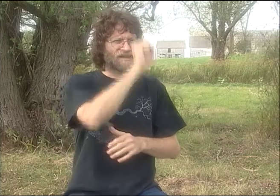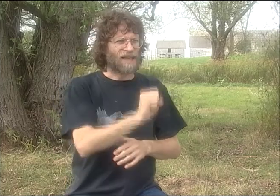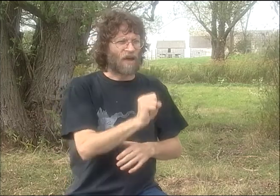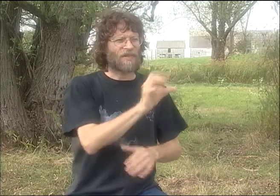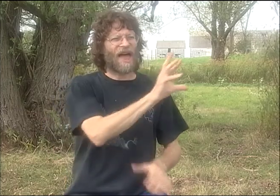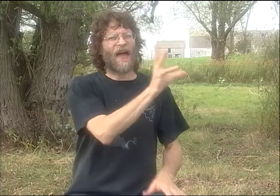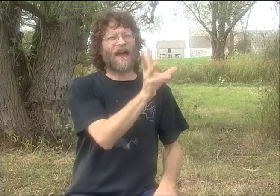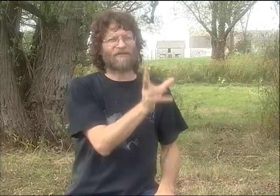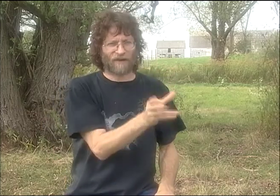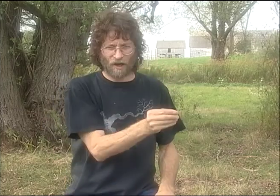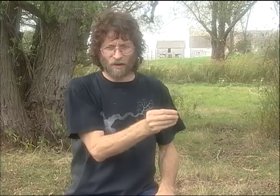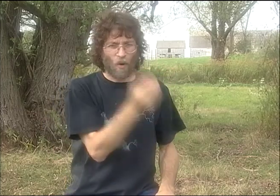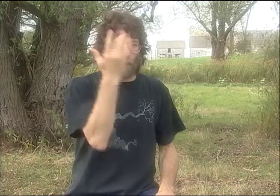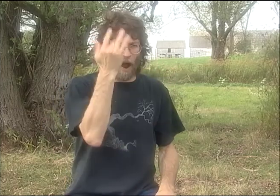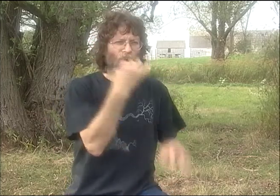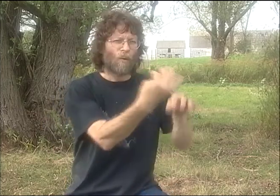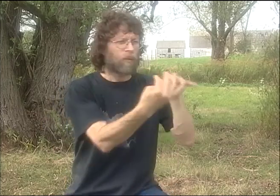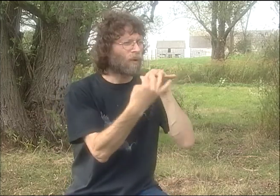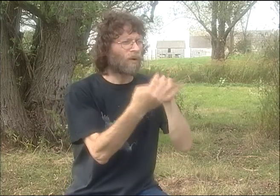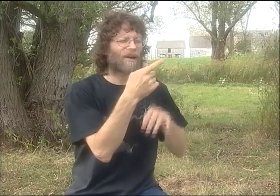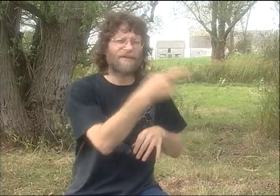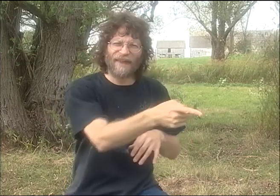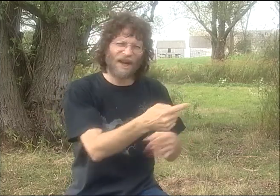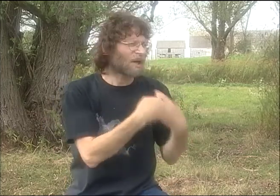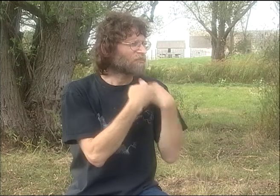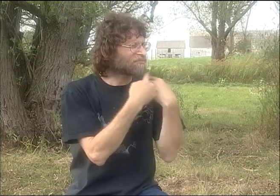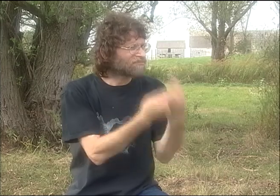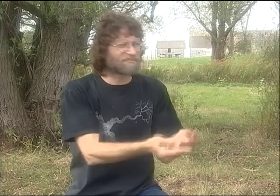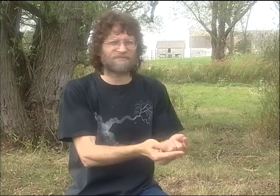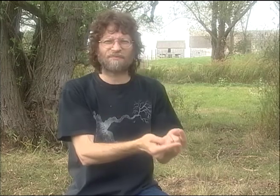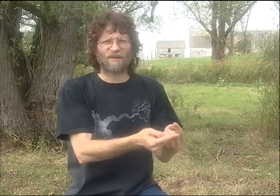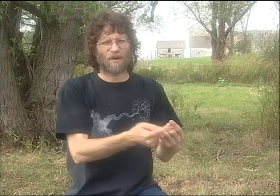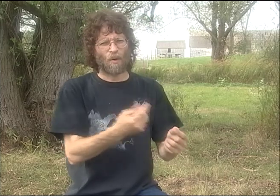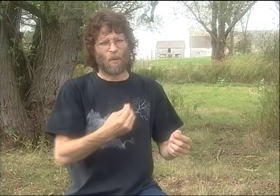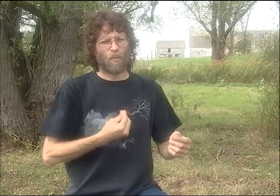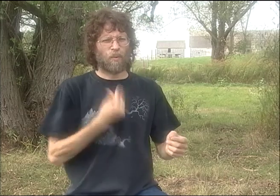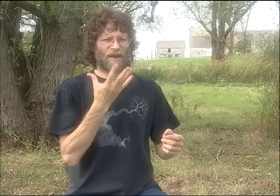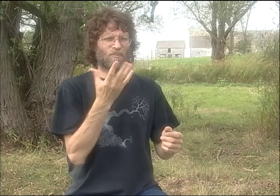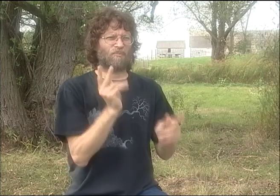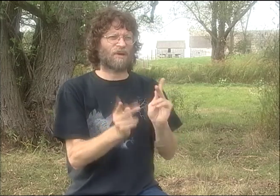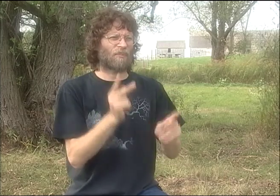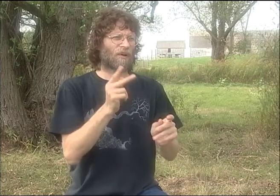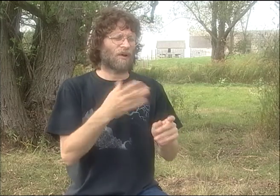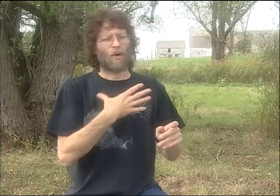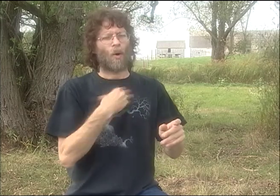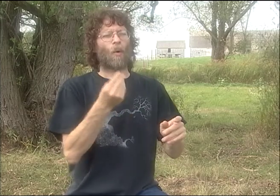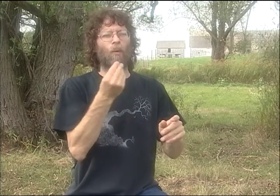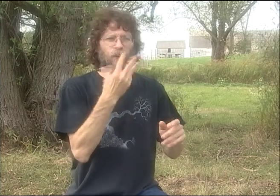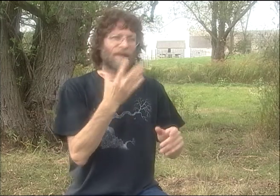AND I ENVISIONED 3 DIFFERENT SCENARIOS TO ADD TO IT. ONE WOULD TAKE PLACE IN SOUTH AFRICA